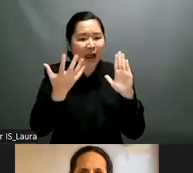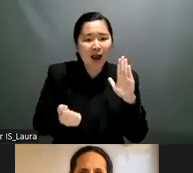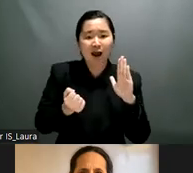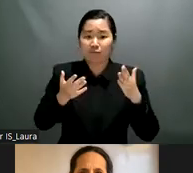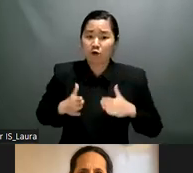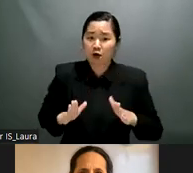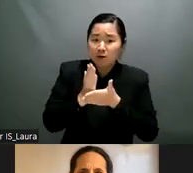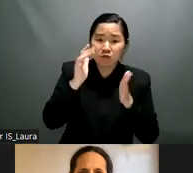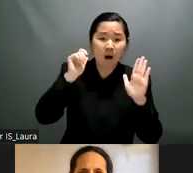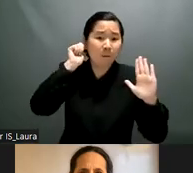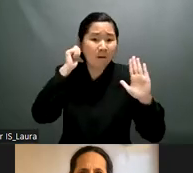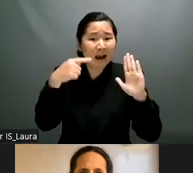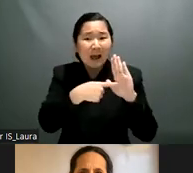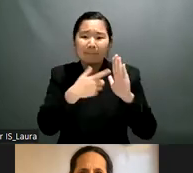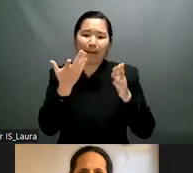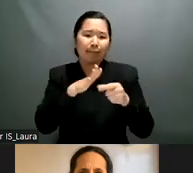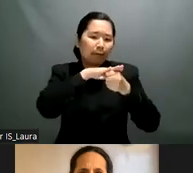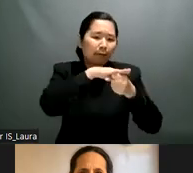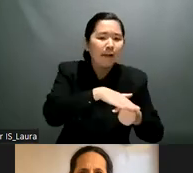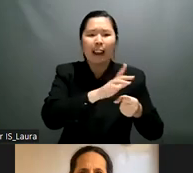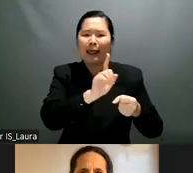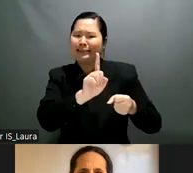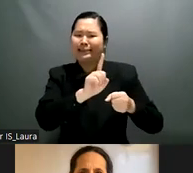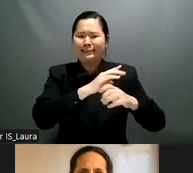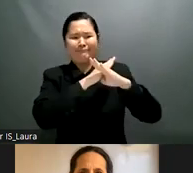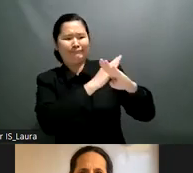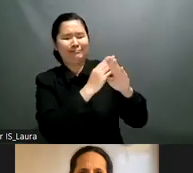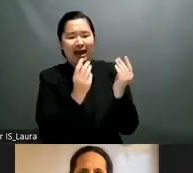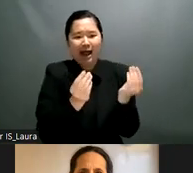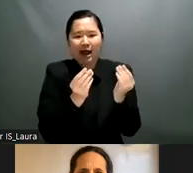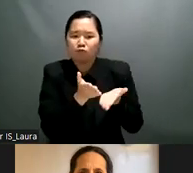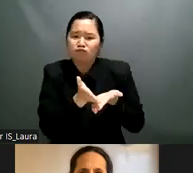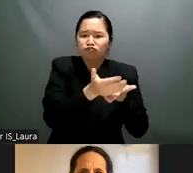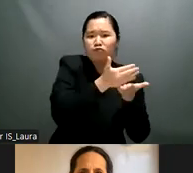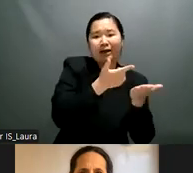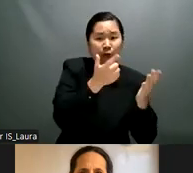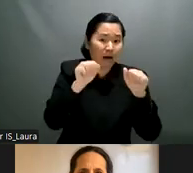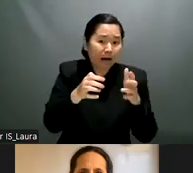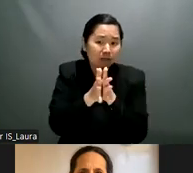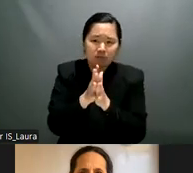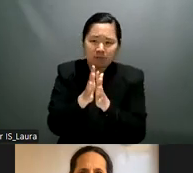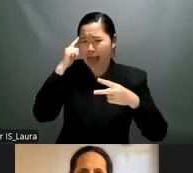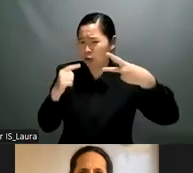bien nosotros you well we from our project new project uh